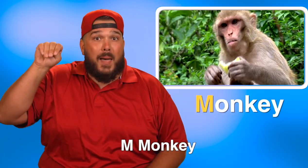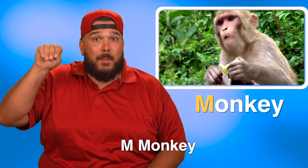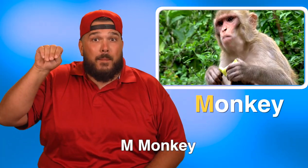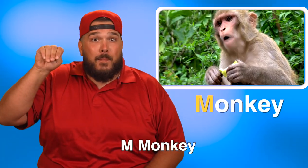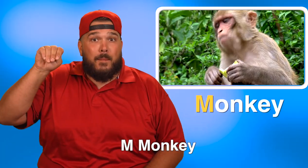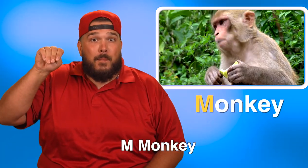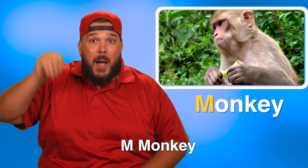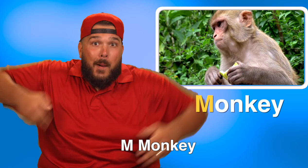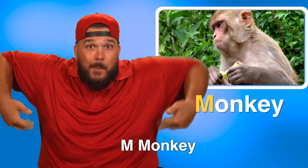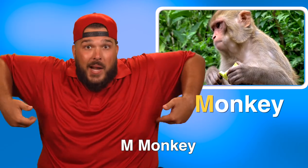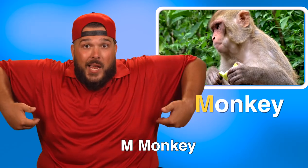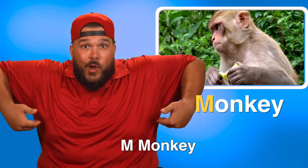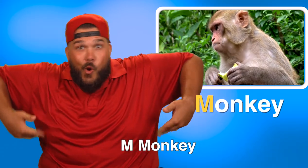M, monkey.